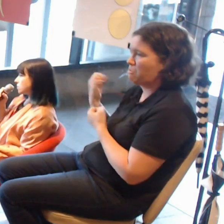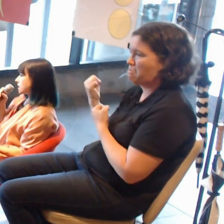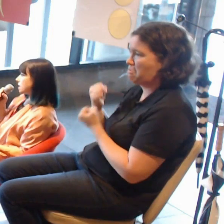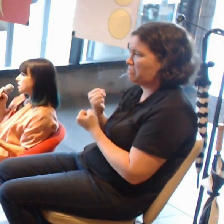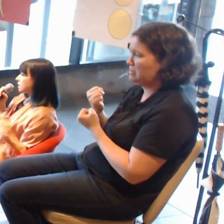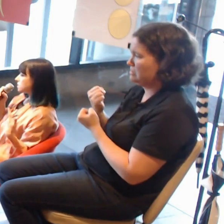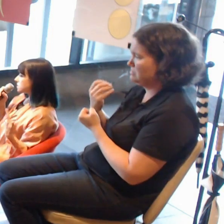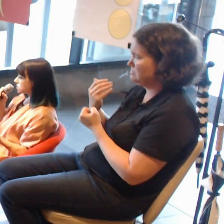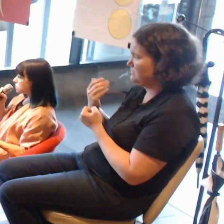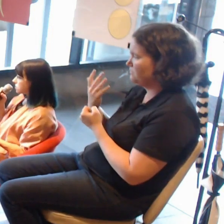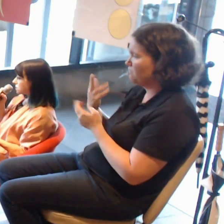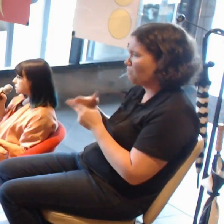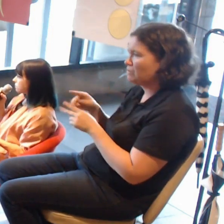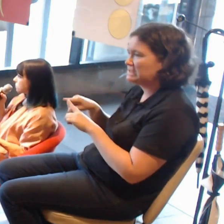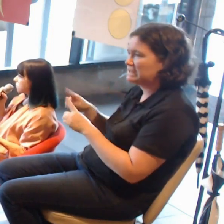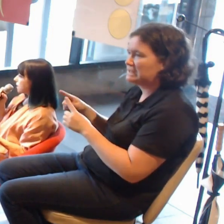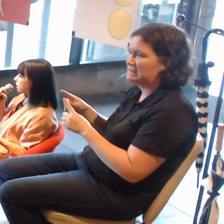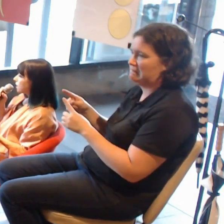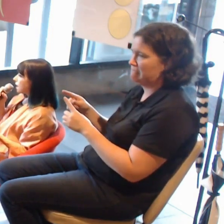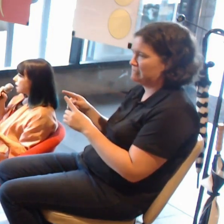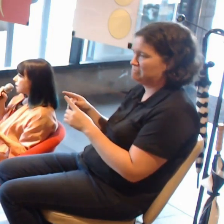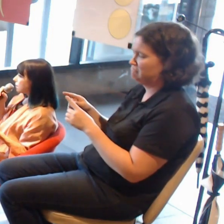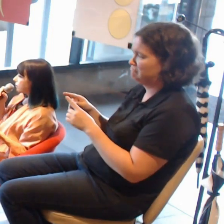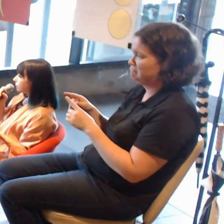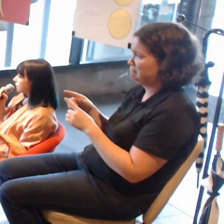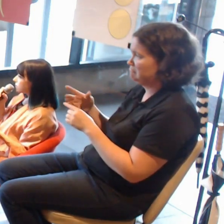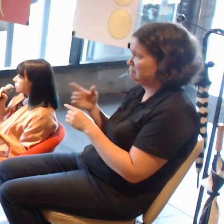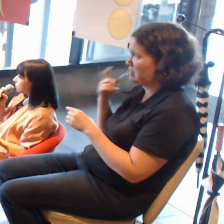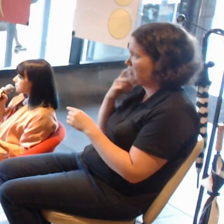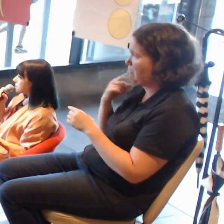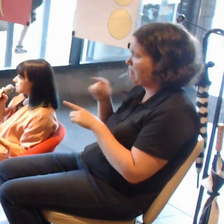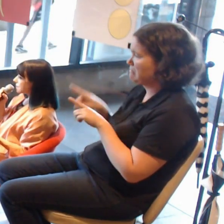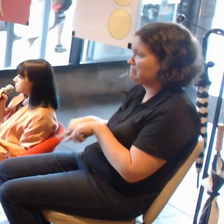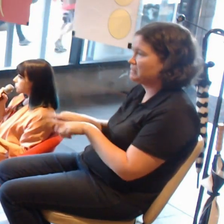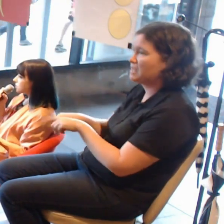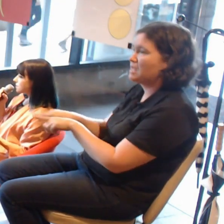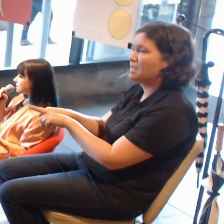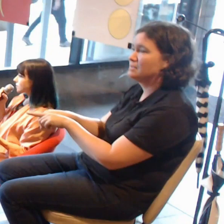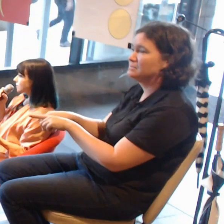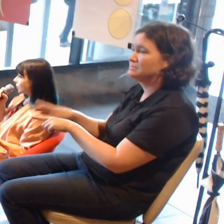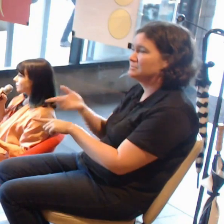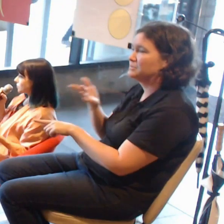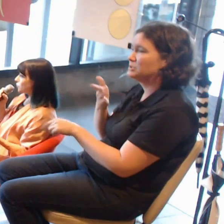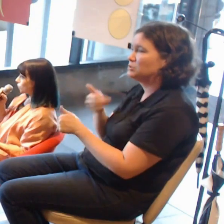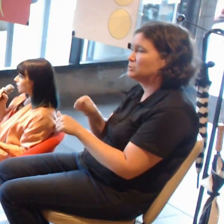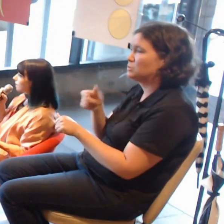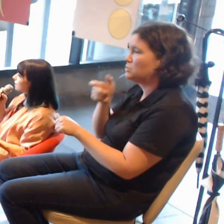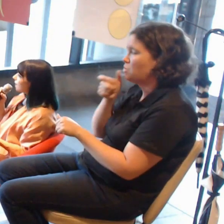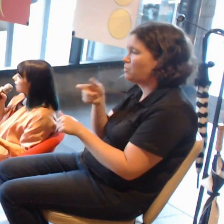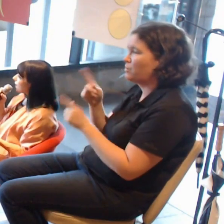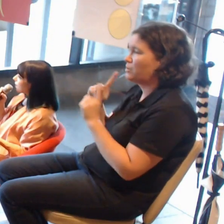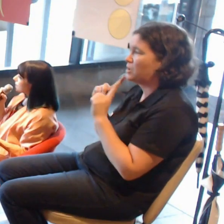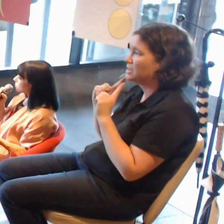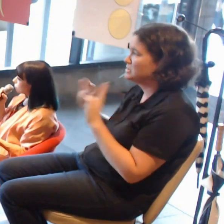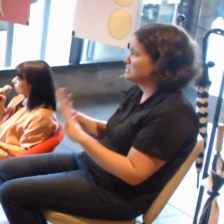to deal with it in a different way. The Terminus exhibition is actually going to tour as a travelling exhibition,